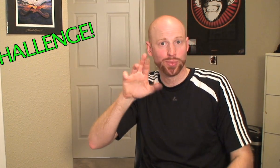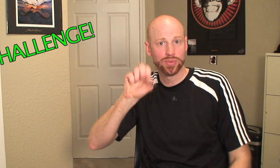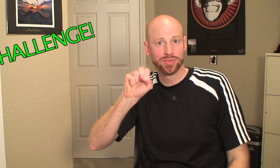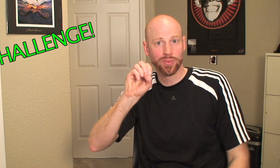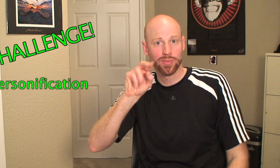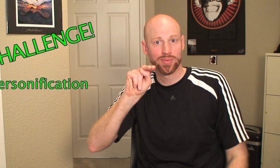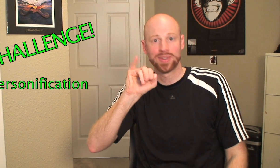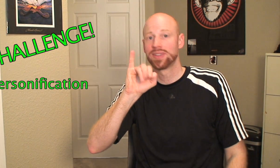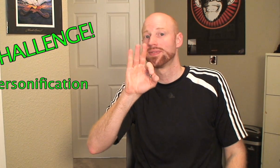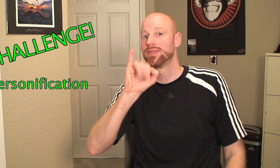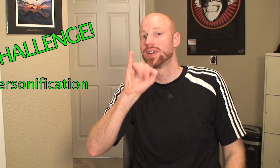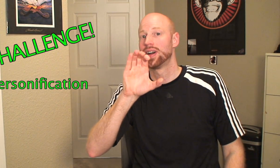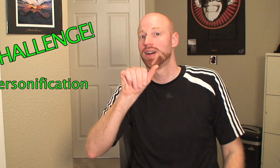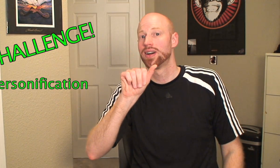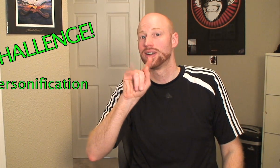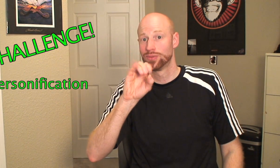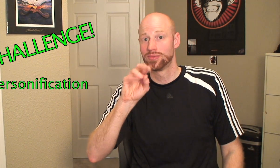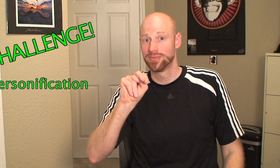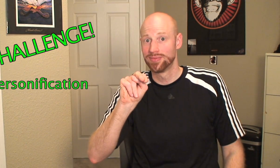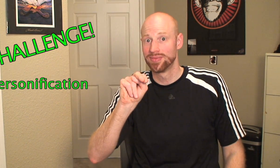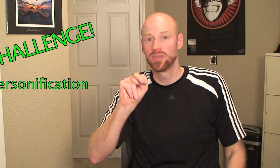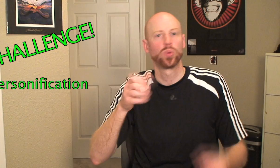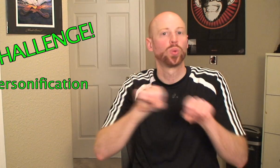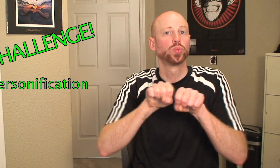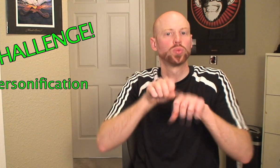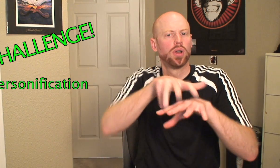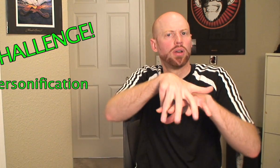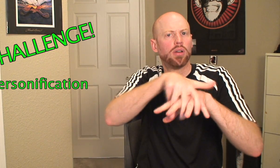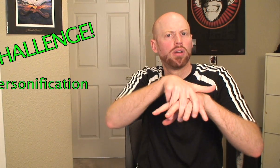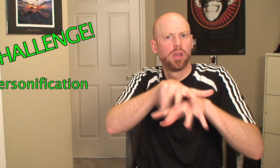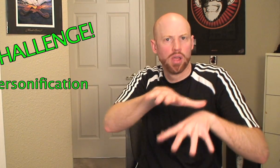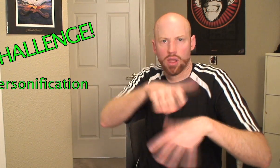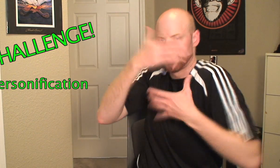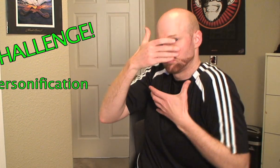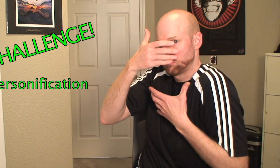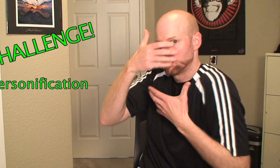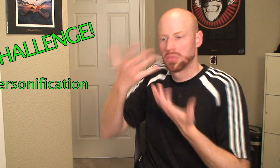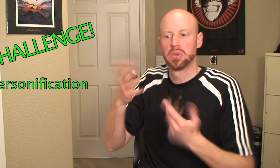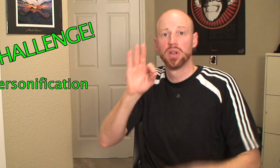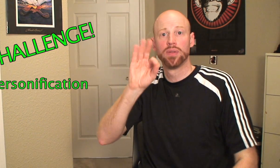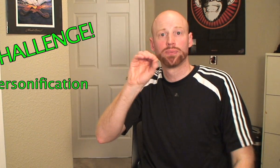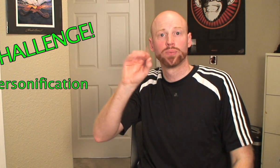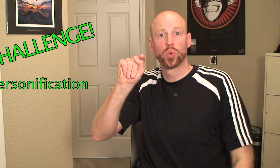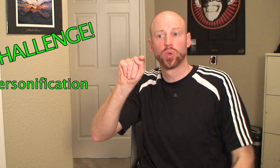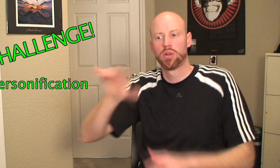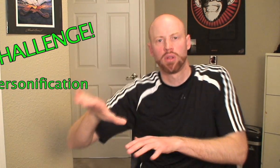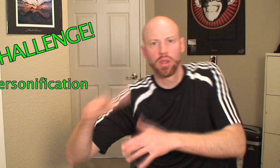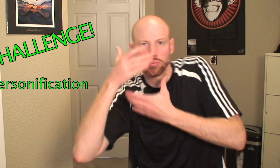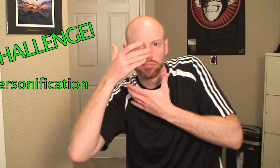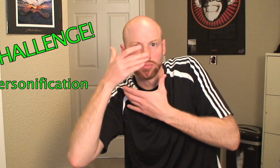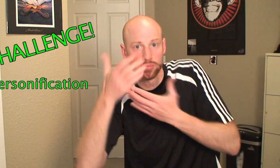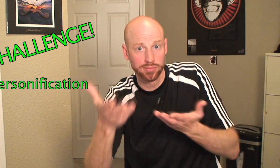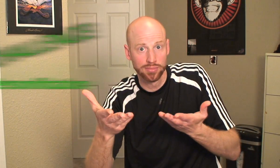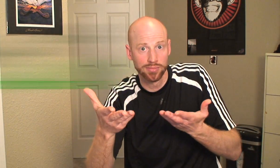the instances of personification, where the FiveFinger footwear - and even feet - came to life?